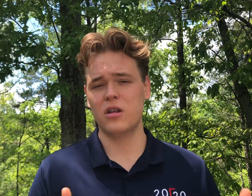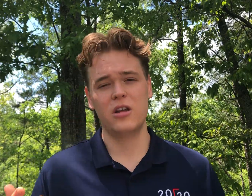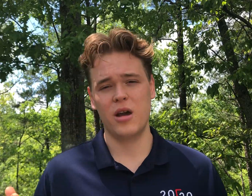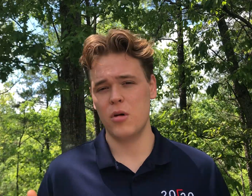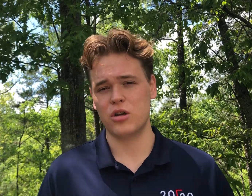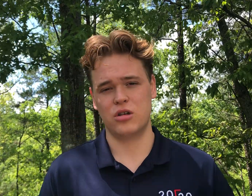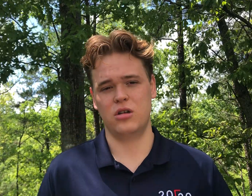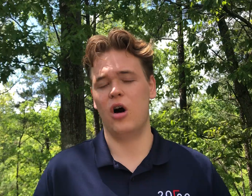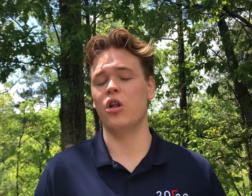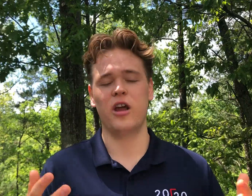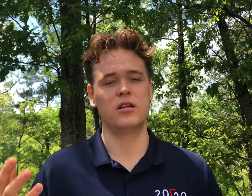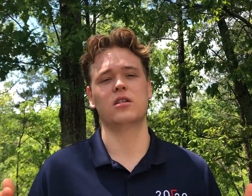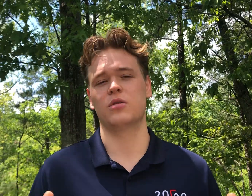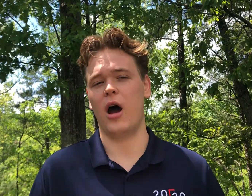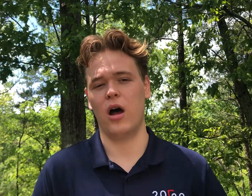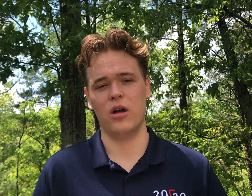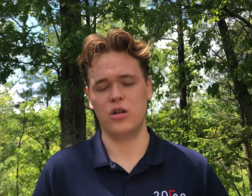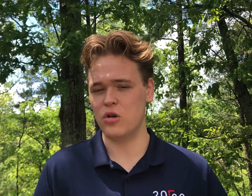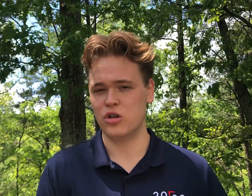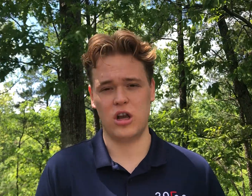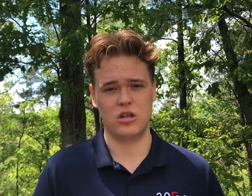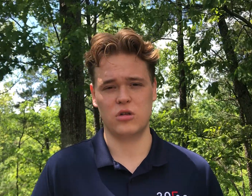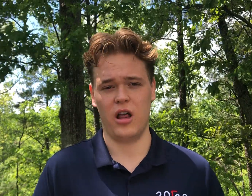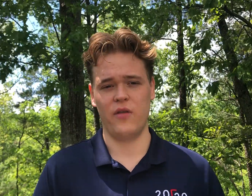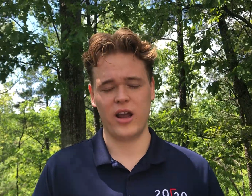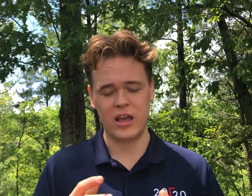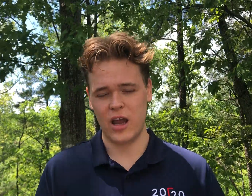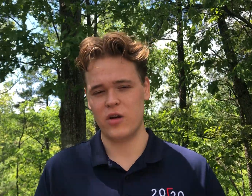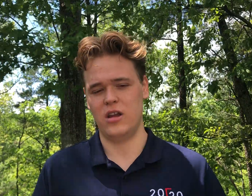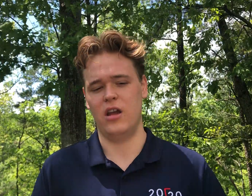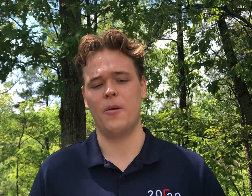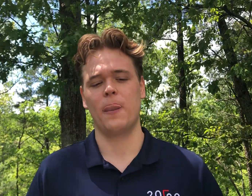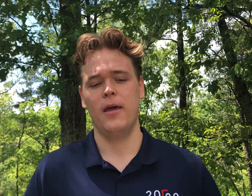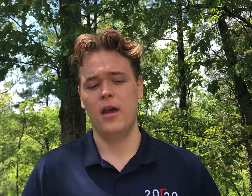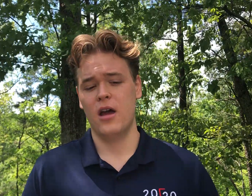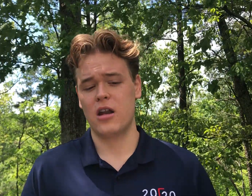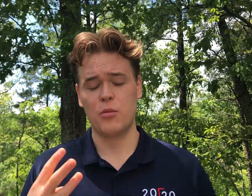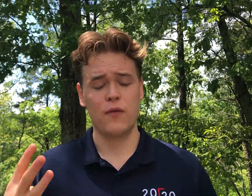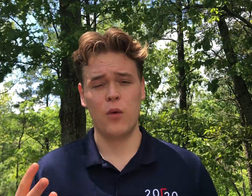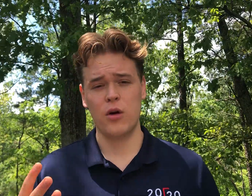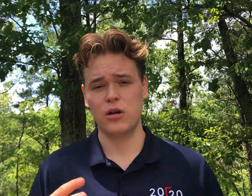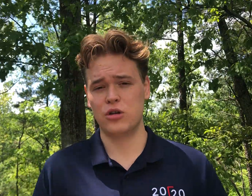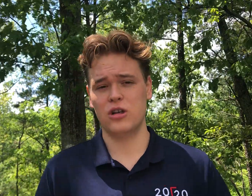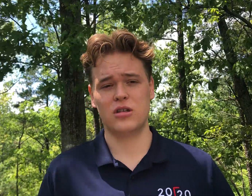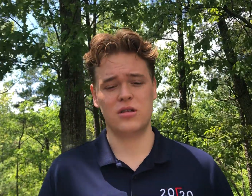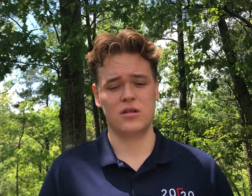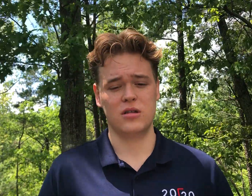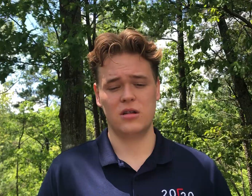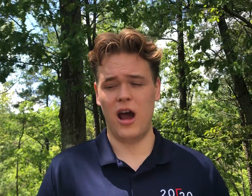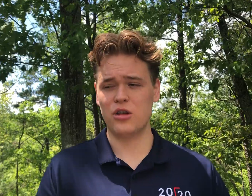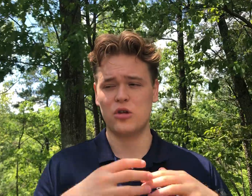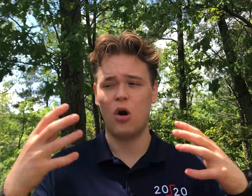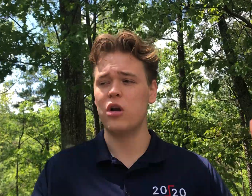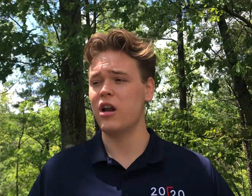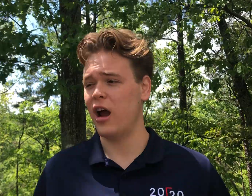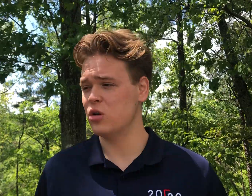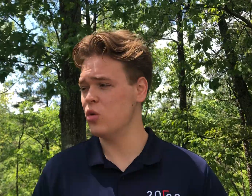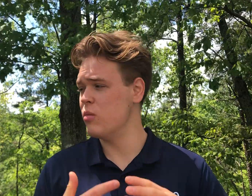it doesn't take much, all it takes is a smile and you can change someone's life, I guarantee it. Number four, just as you're going into high school